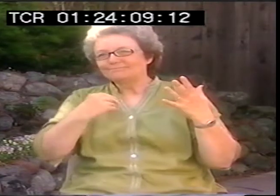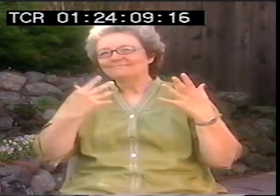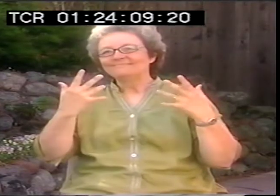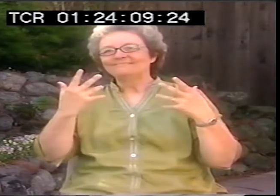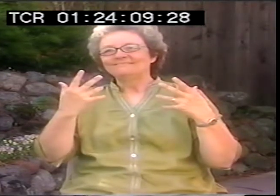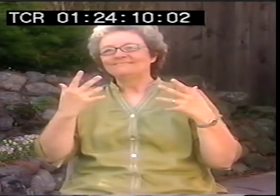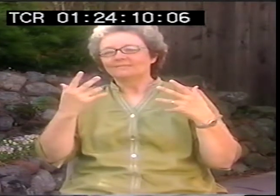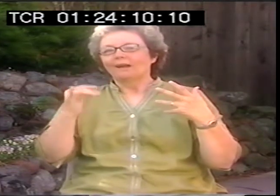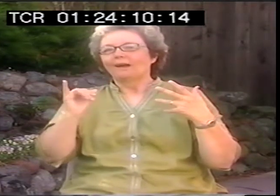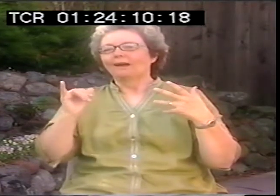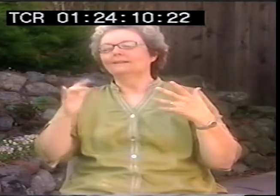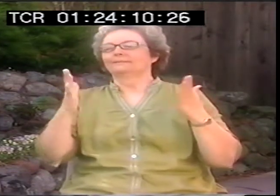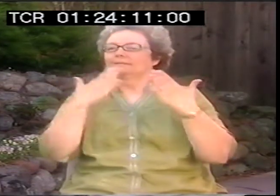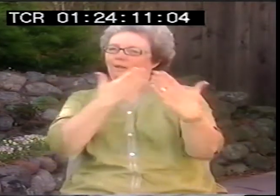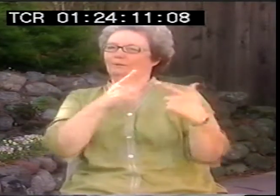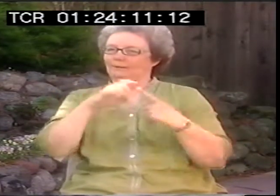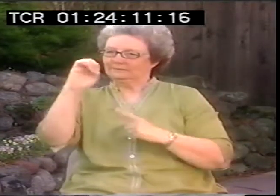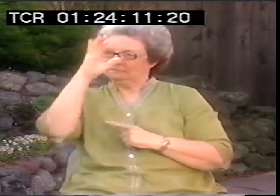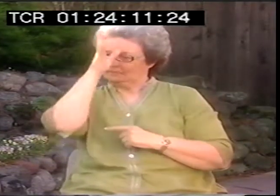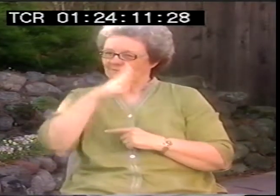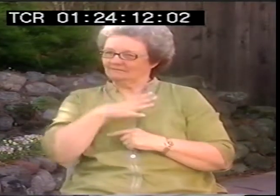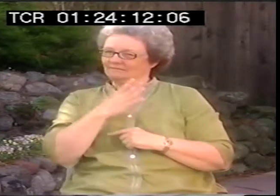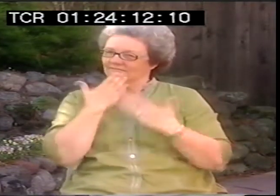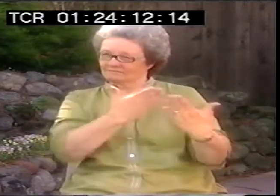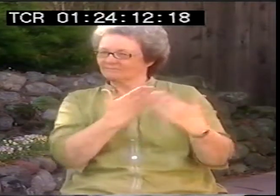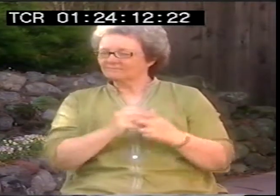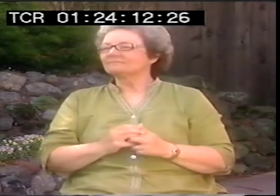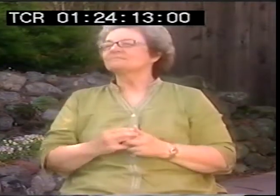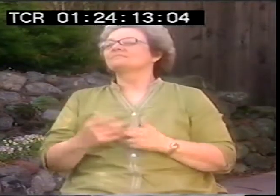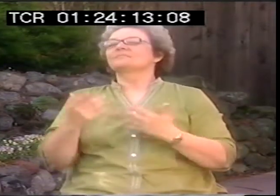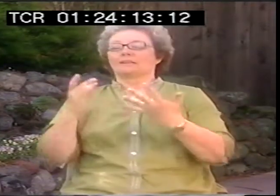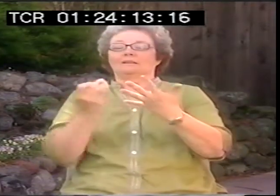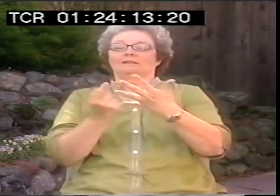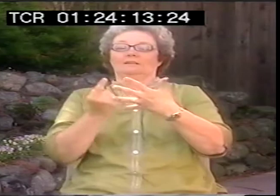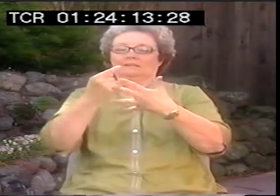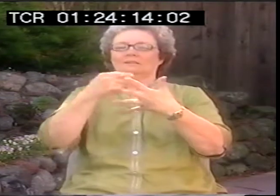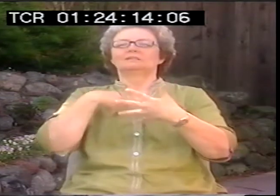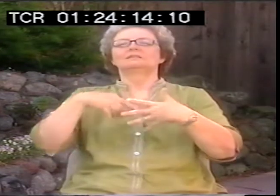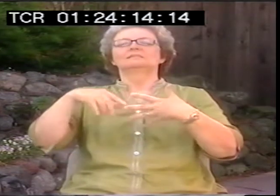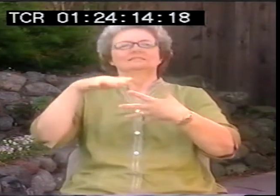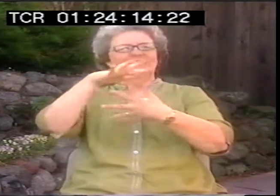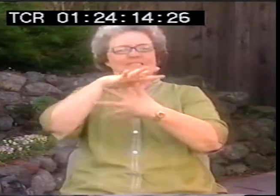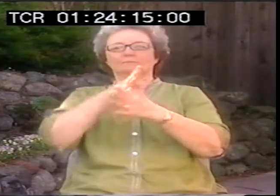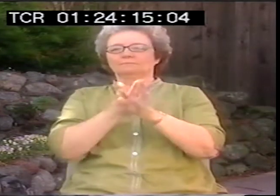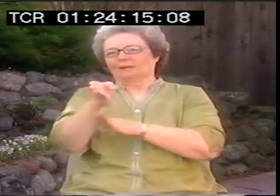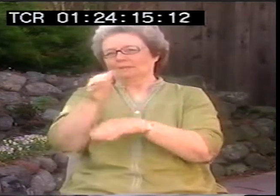That one class I took help break me free of that attitude. And I'm very, very grateful to Gill Eastman